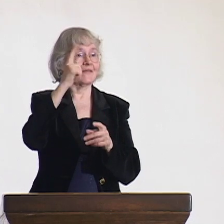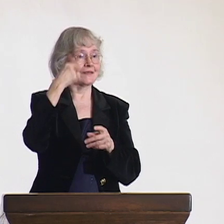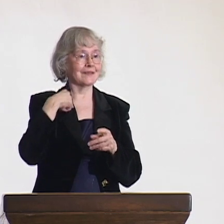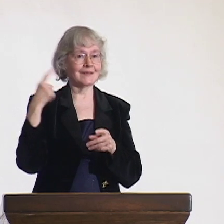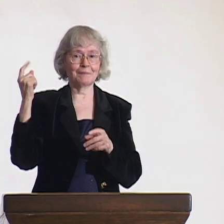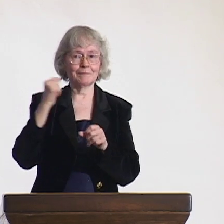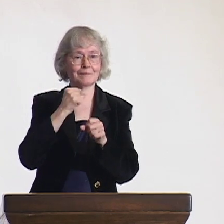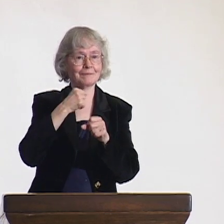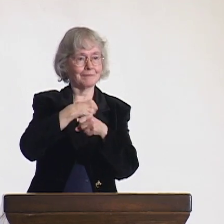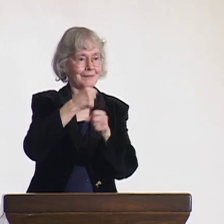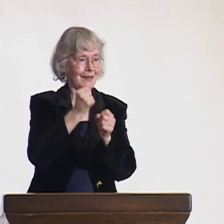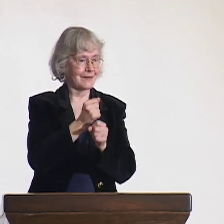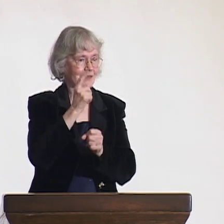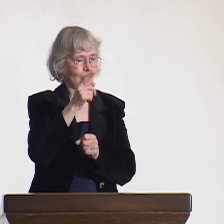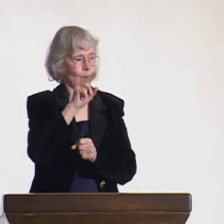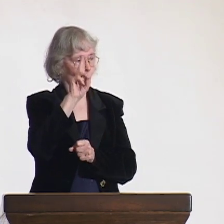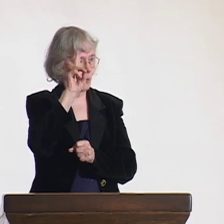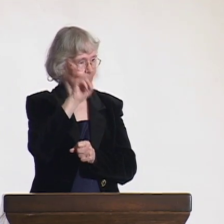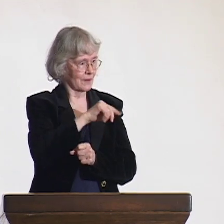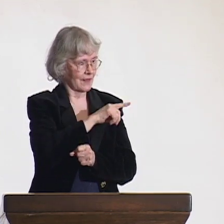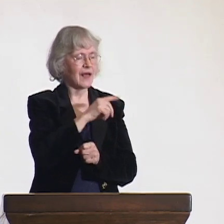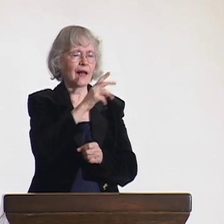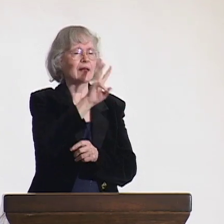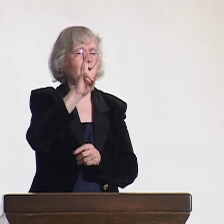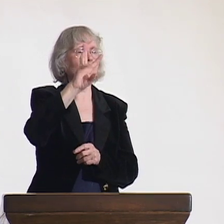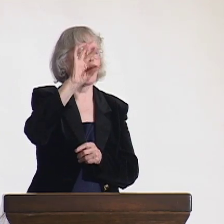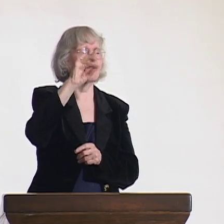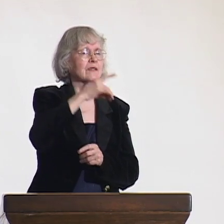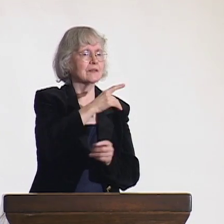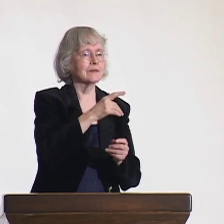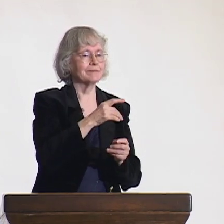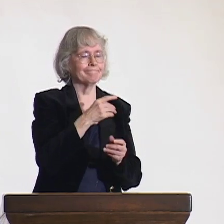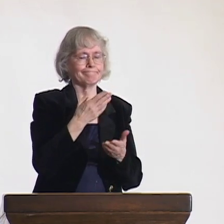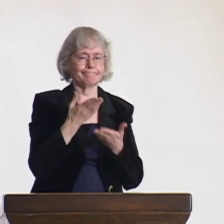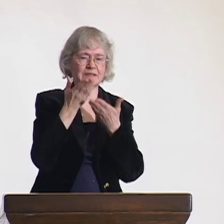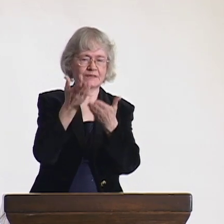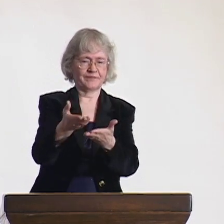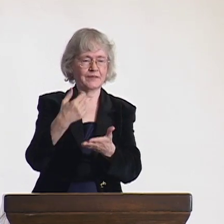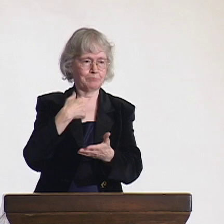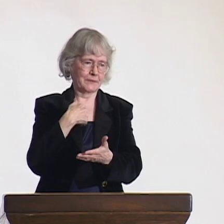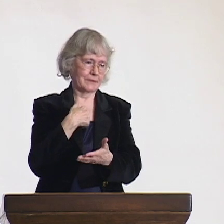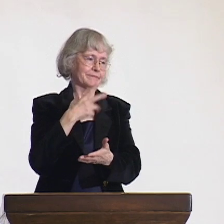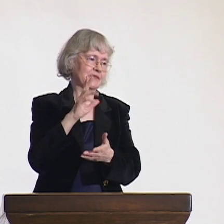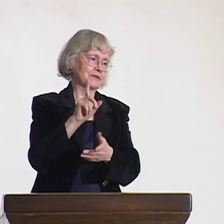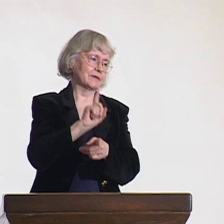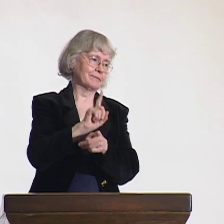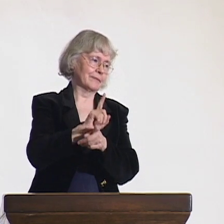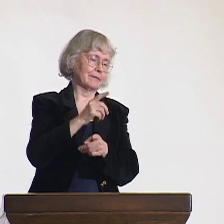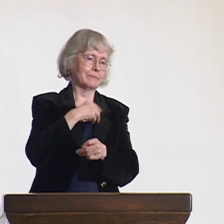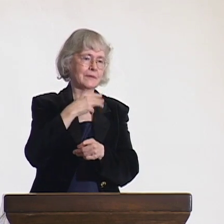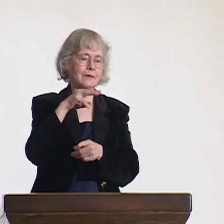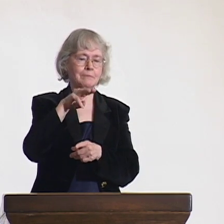When I first started my work with the World Federation of the Deaf and the United Nations,